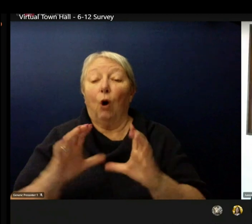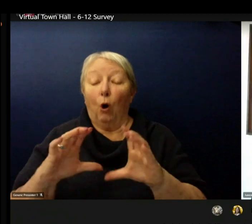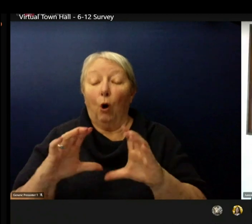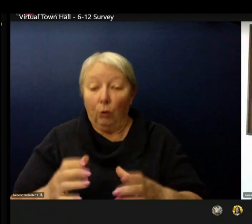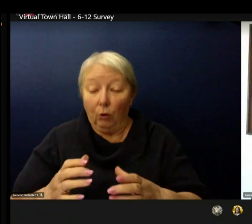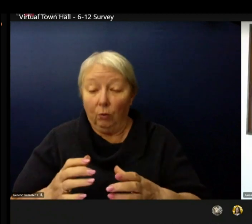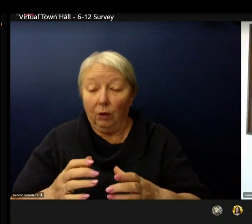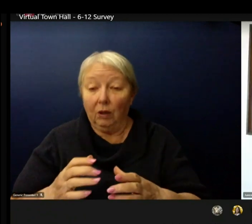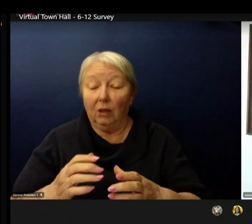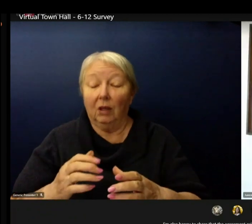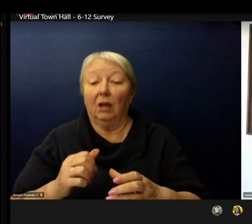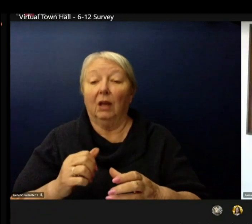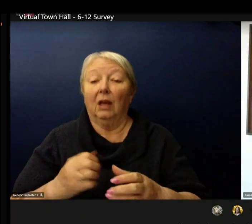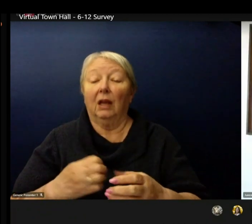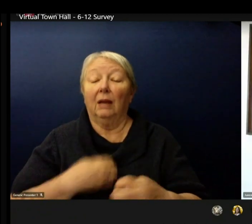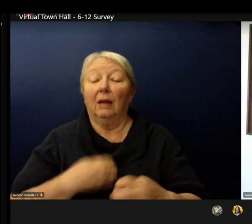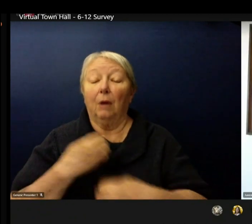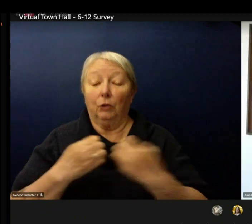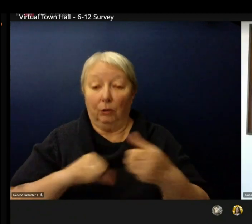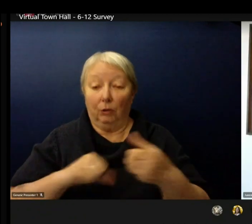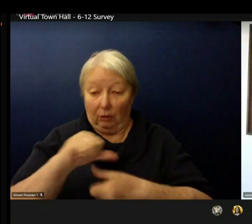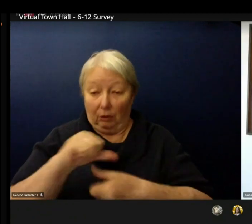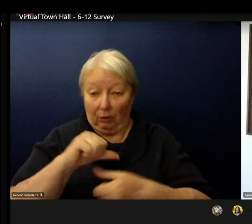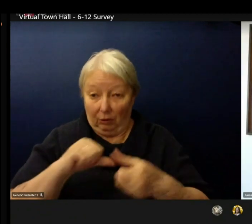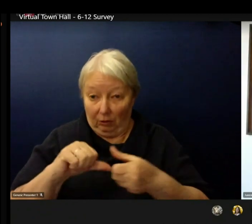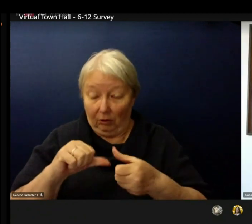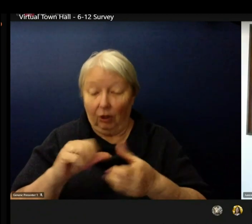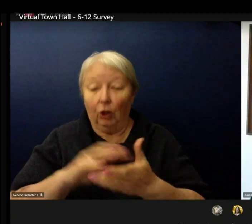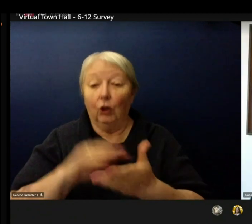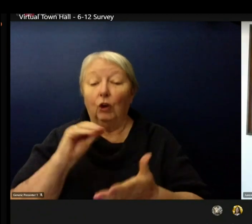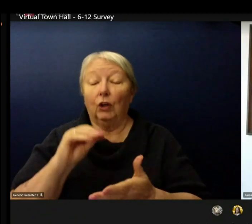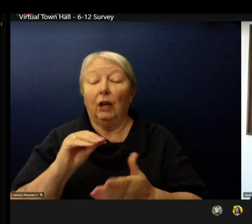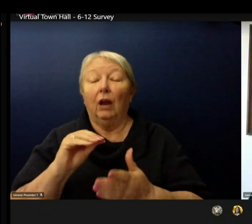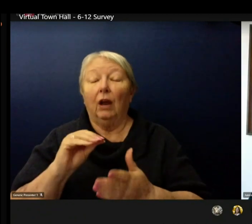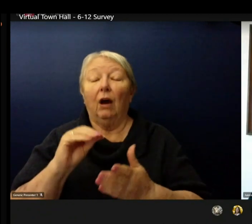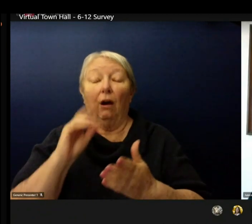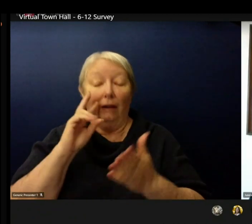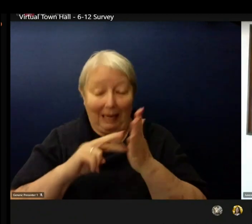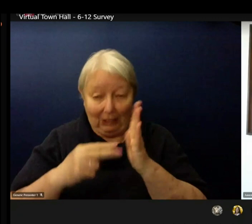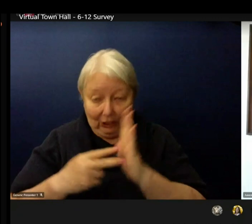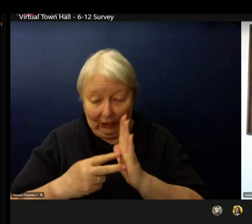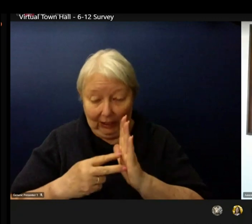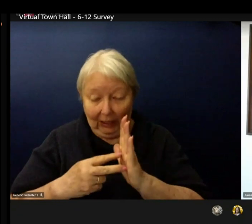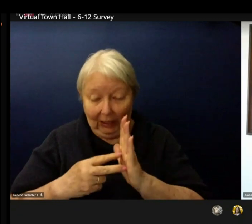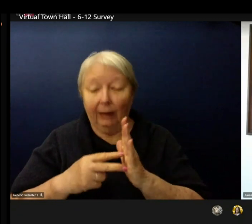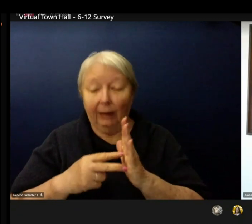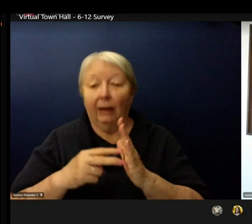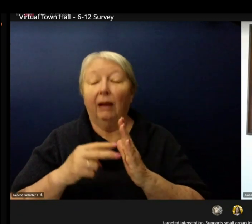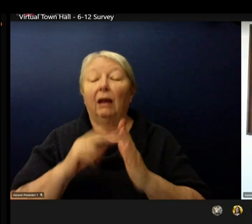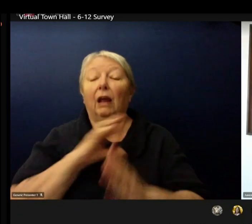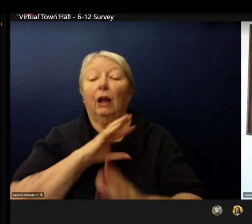built into the schedule. Today we welcome back 6th-12th grade special